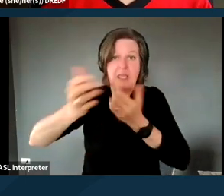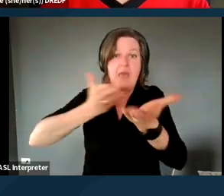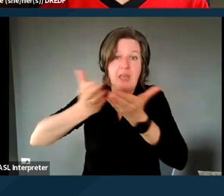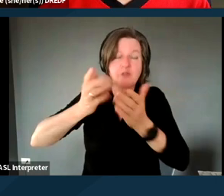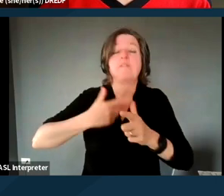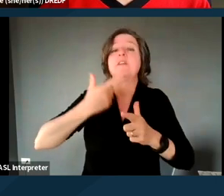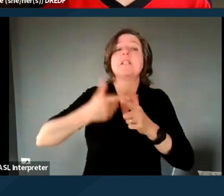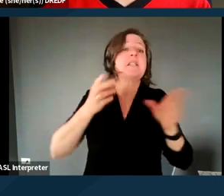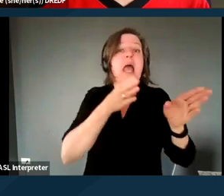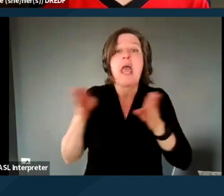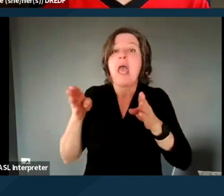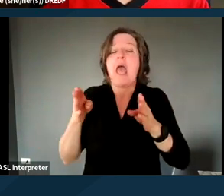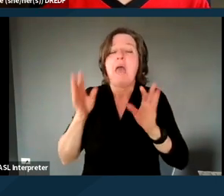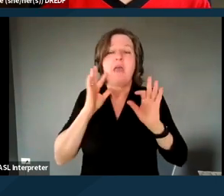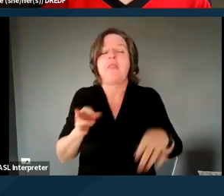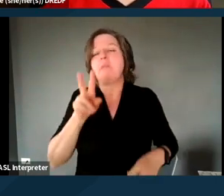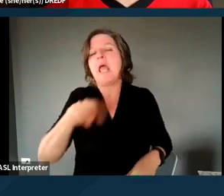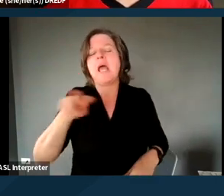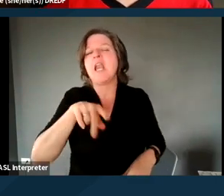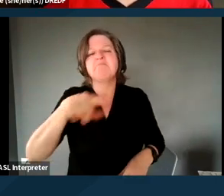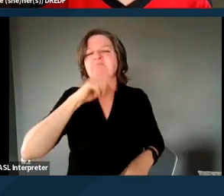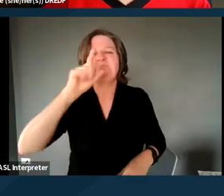"Hmm, you don't need them anymore, we're gonna change it,"